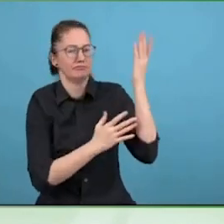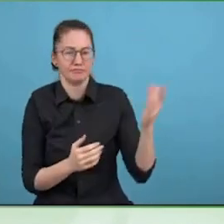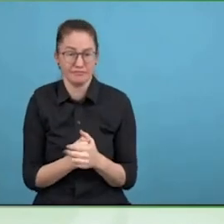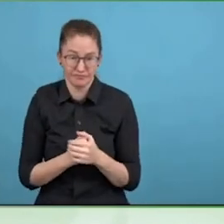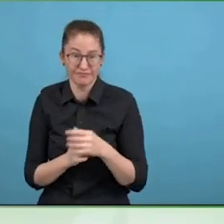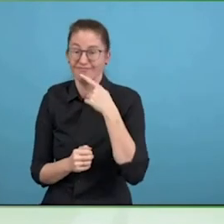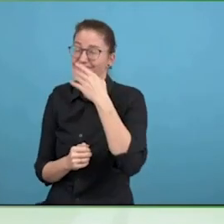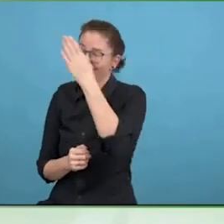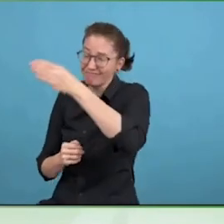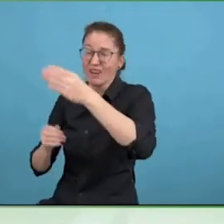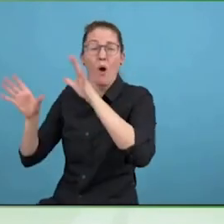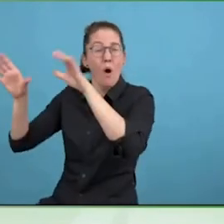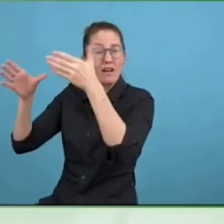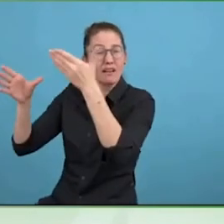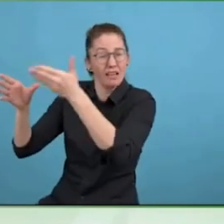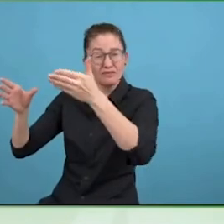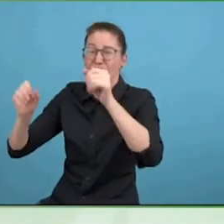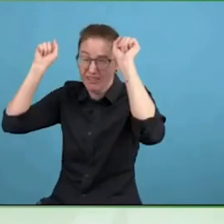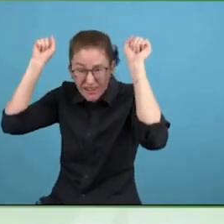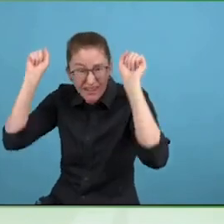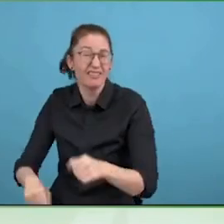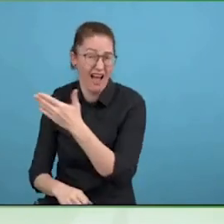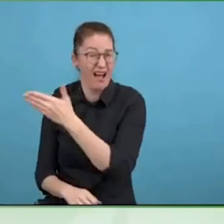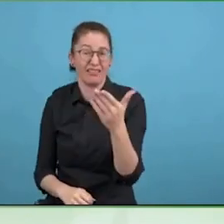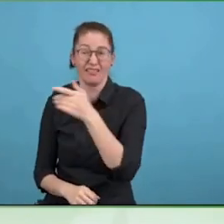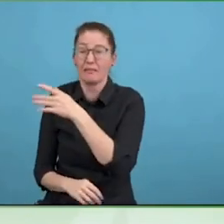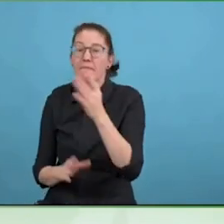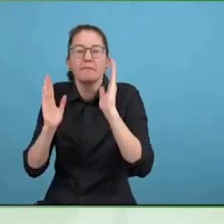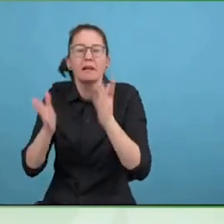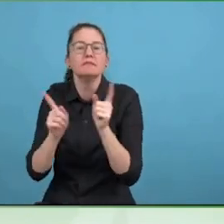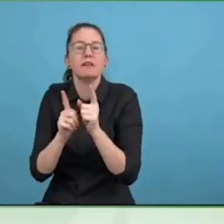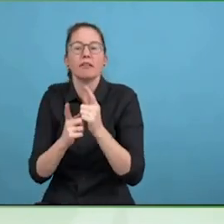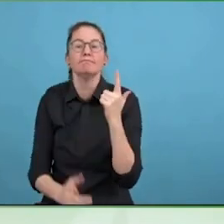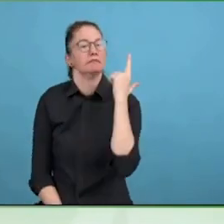But we also have scale and we can leverage that scale across the